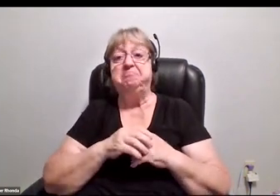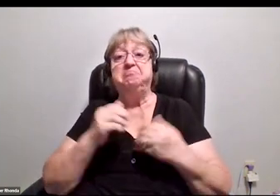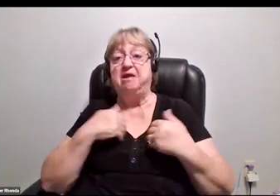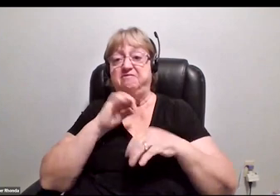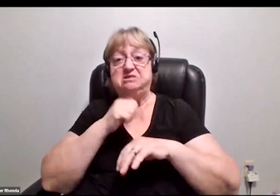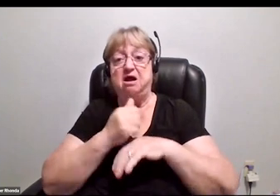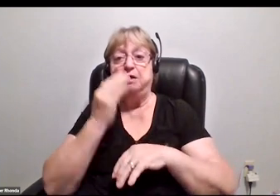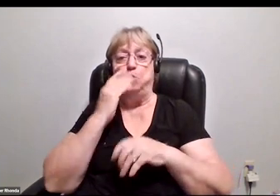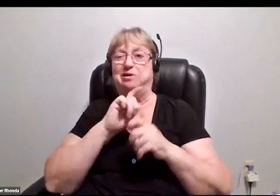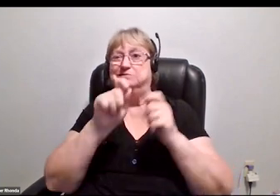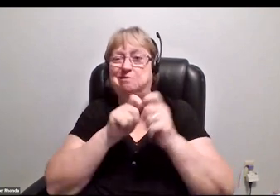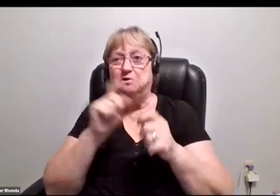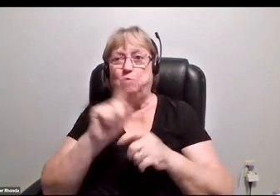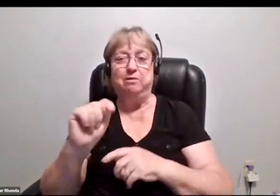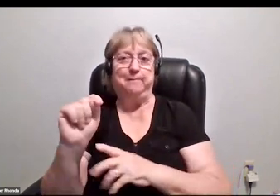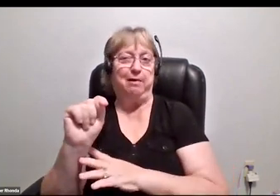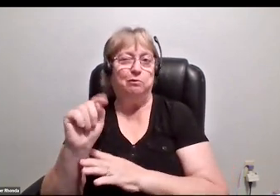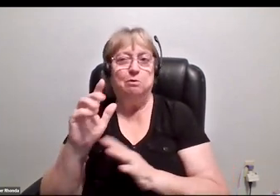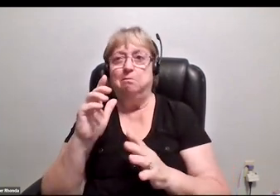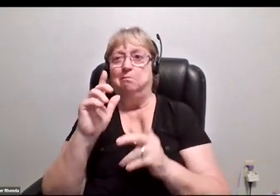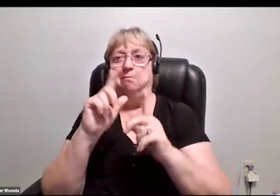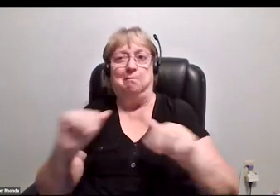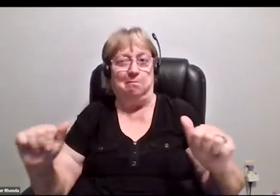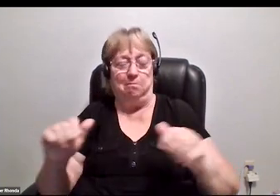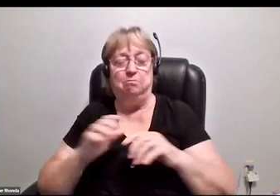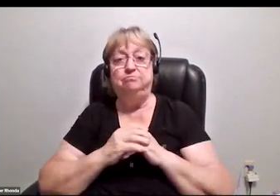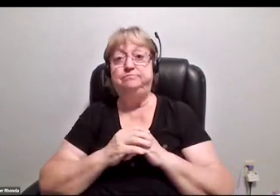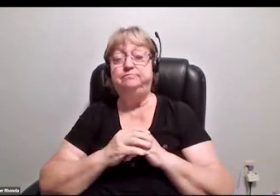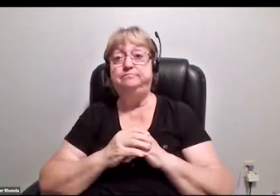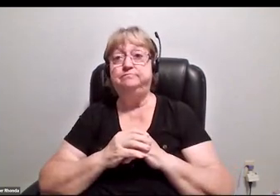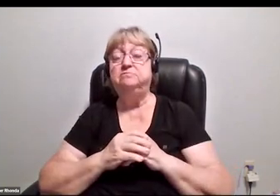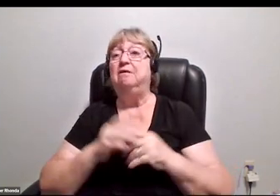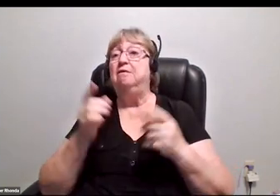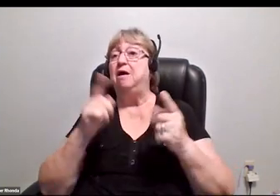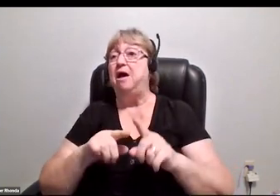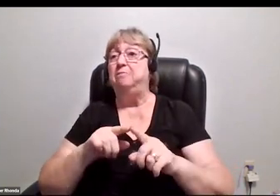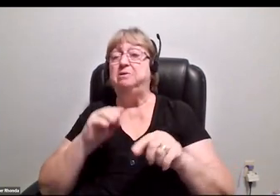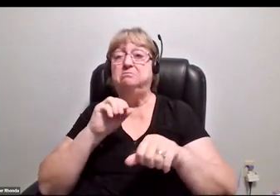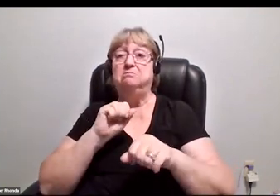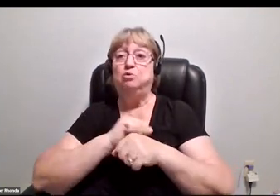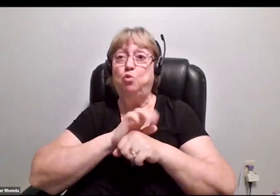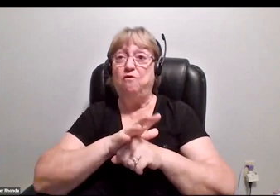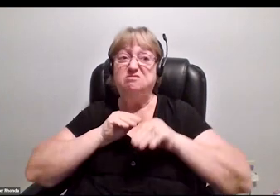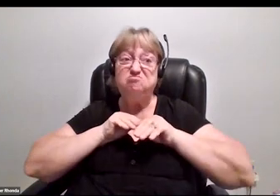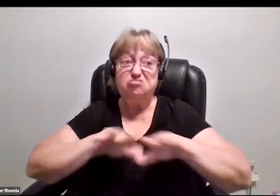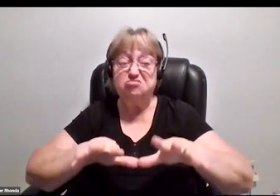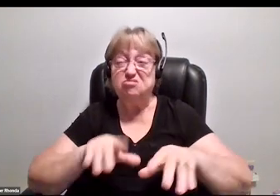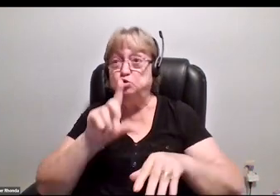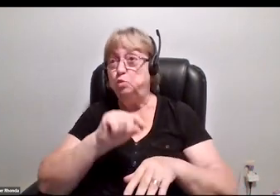I know exactly where the restroom is, et cetera, et cetera. When COVID hit in 2020 and all of my counterparts,